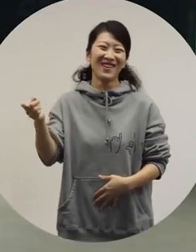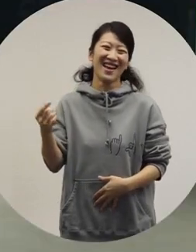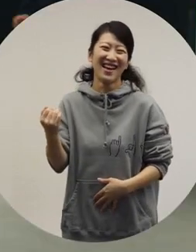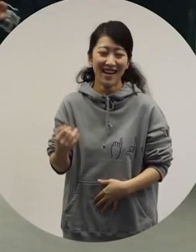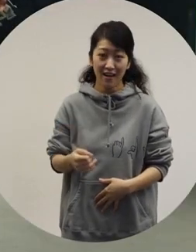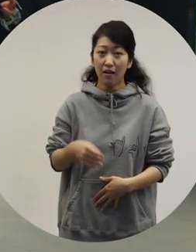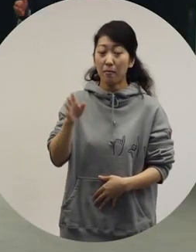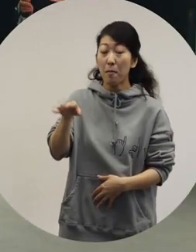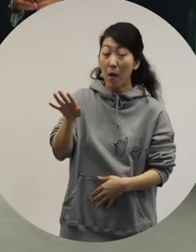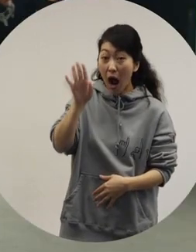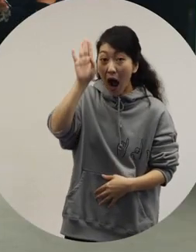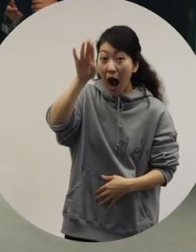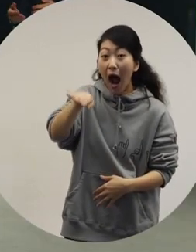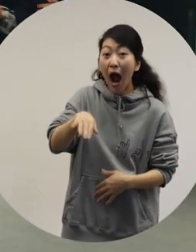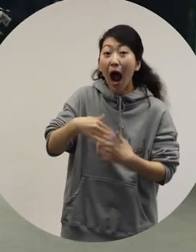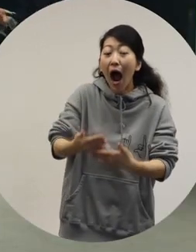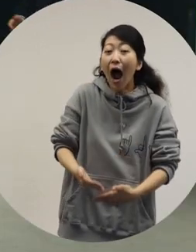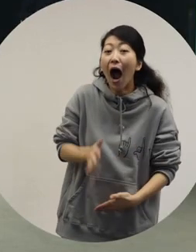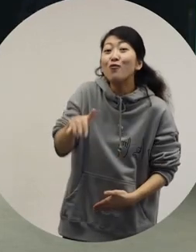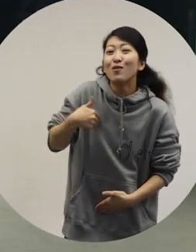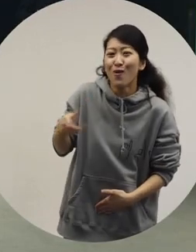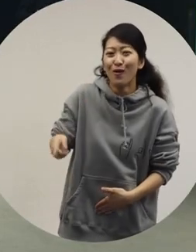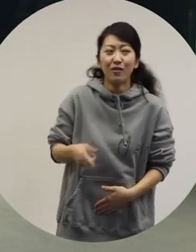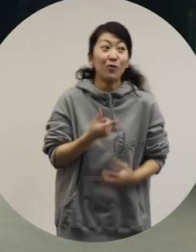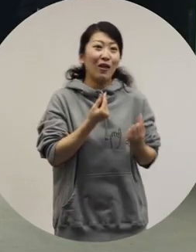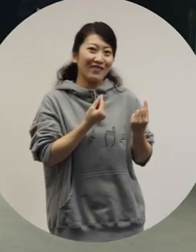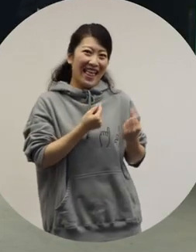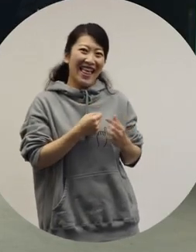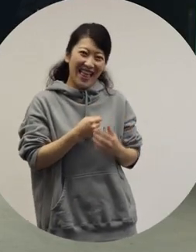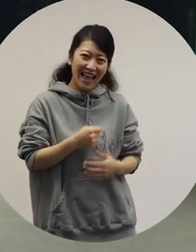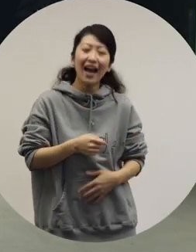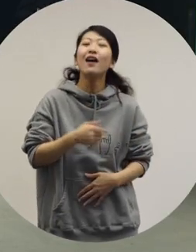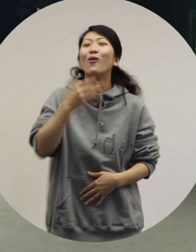[Ochiai] It might actually happen. [Ryuchell] Right. [Ochiai] I see.